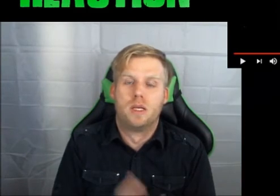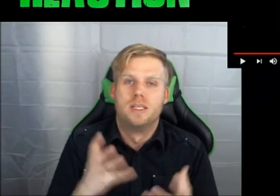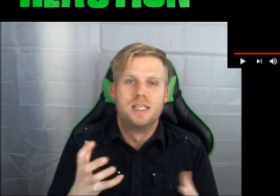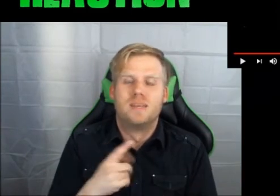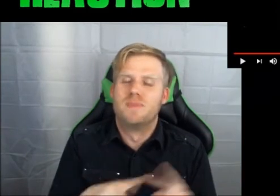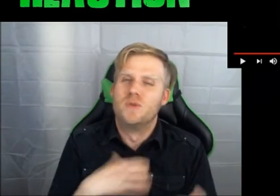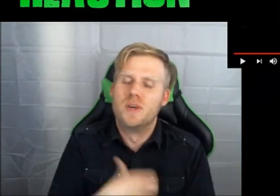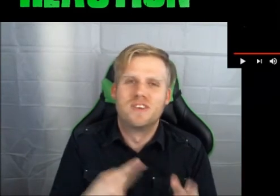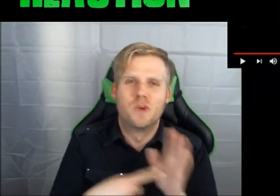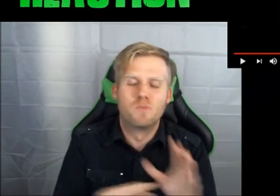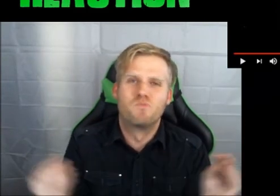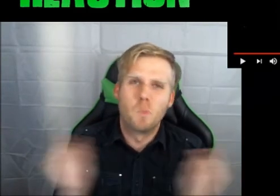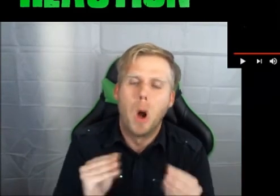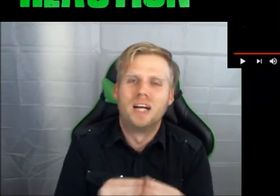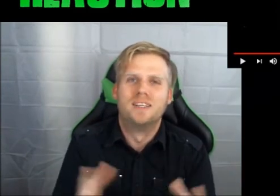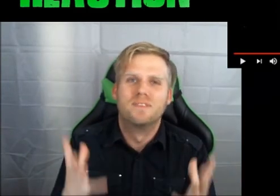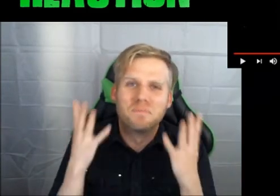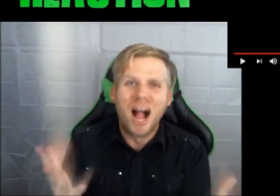Again.. wish they show more of these!